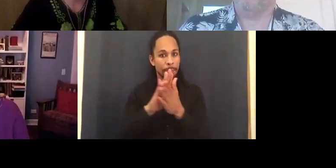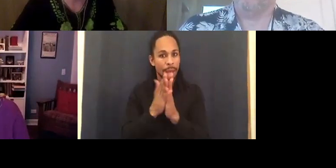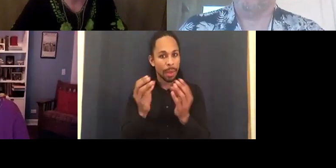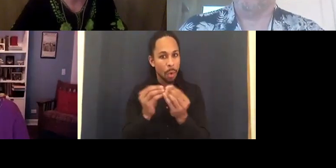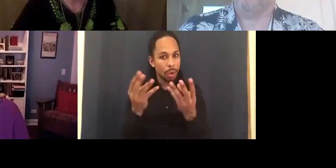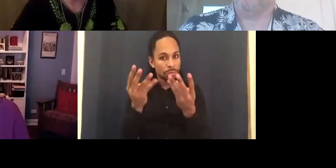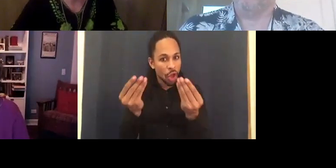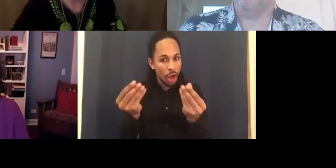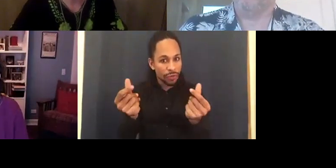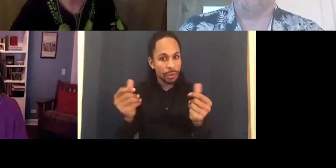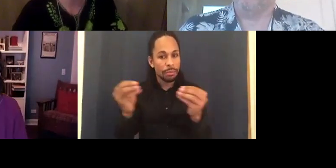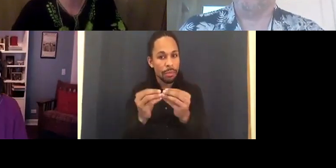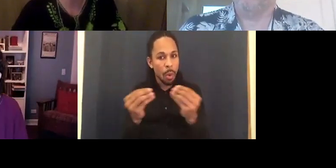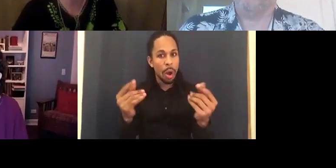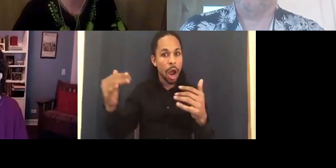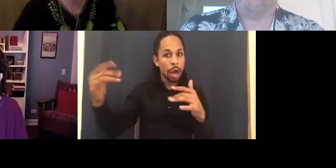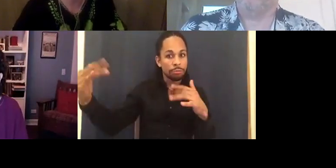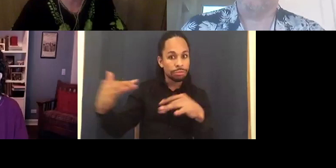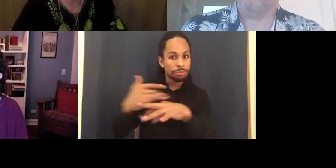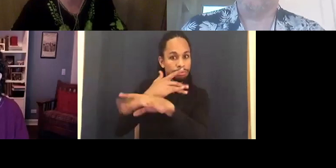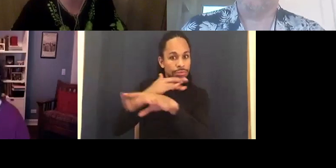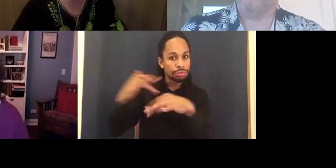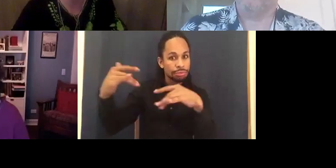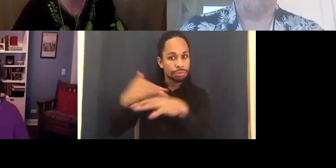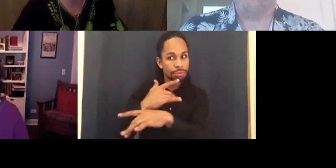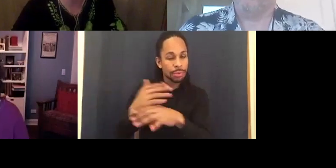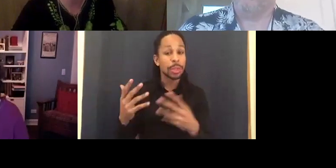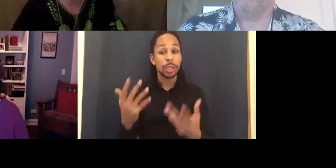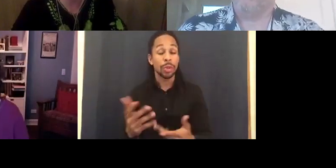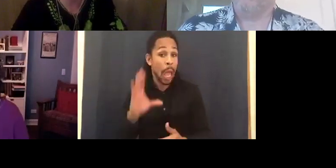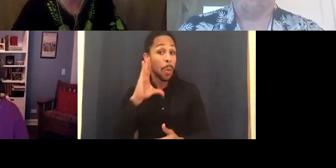I would ask us all to watch out for the reactions to the new Mark wall Bergfilm